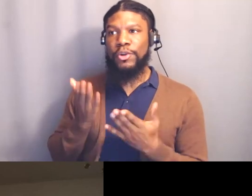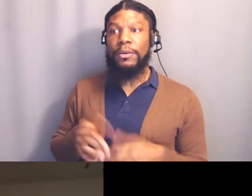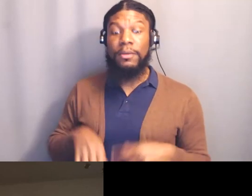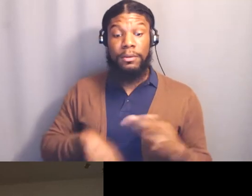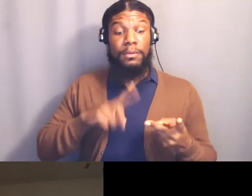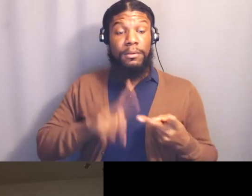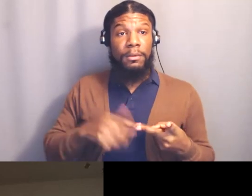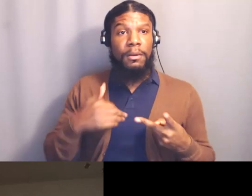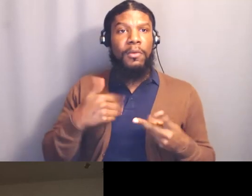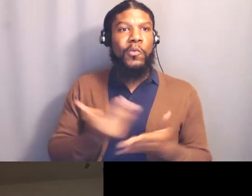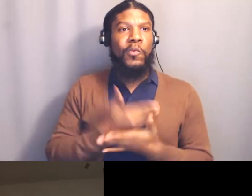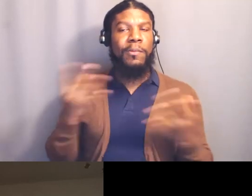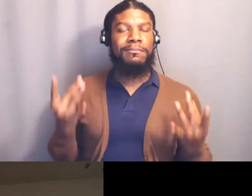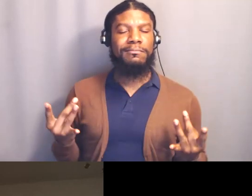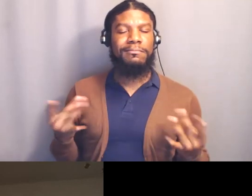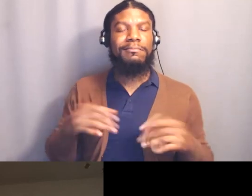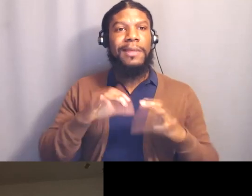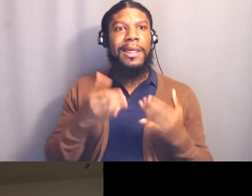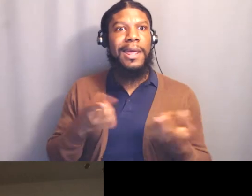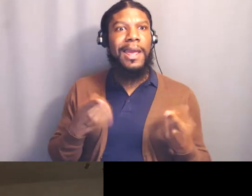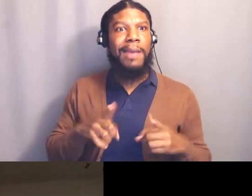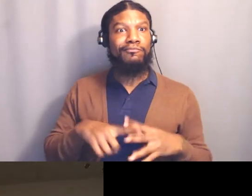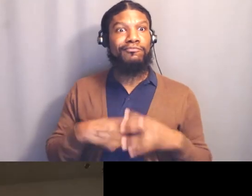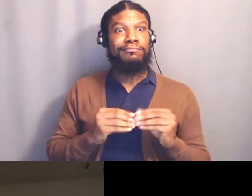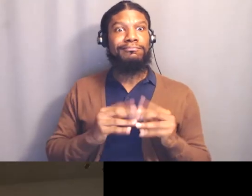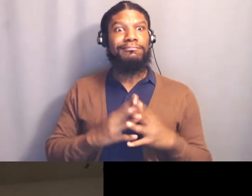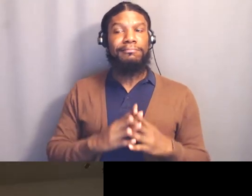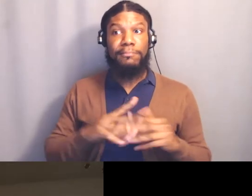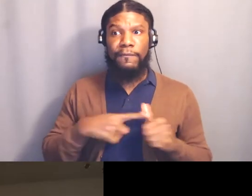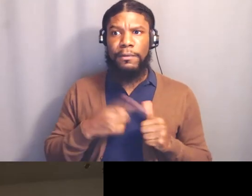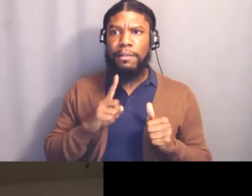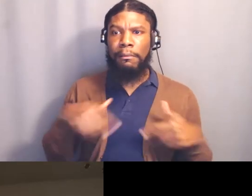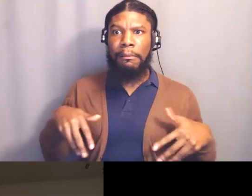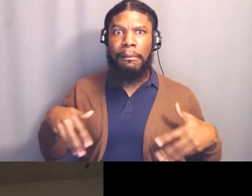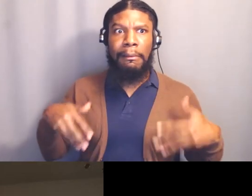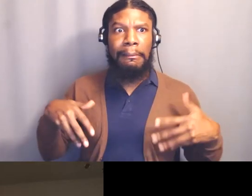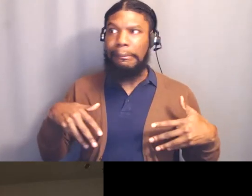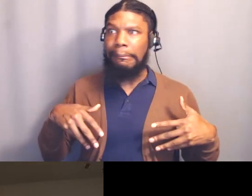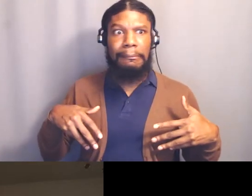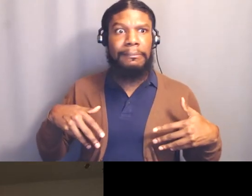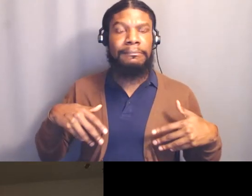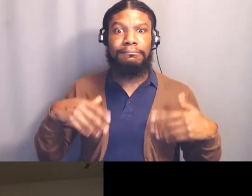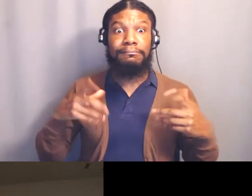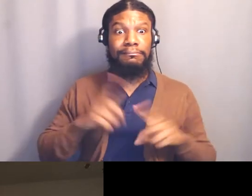that happened, so that was very nerve wrecking a little bit, considering that it's on this new app platform,